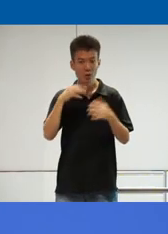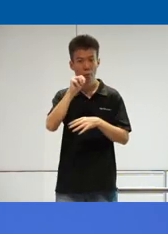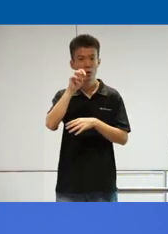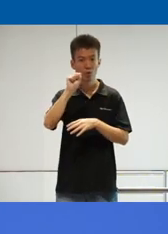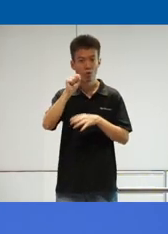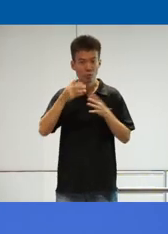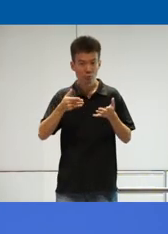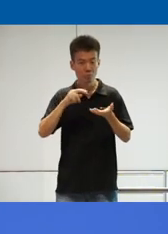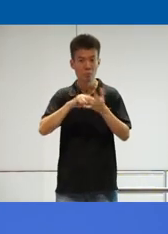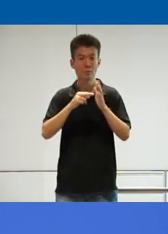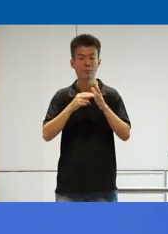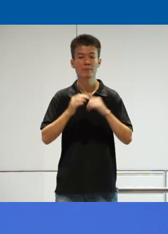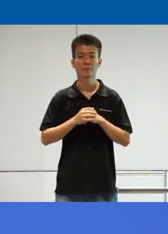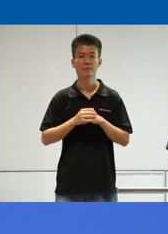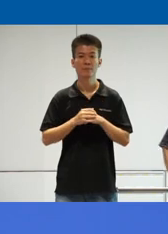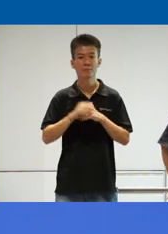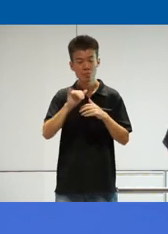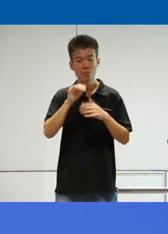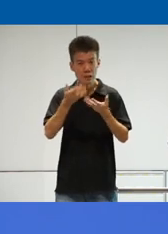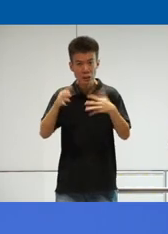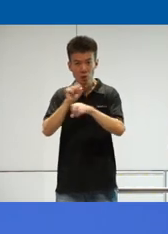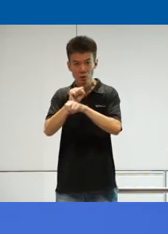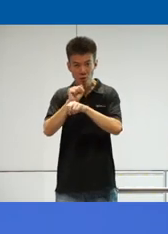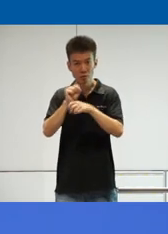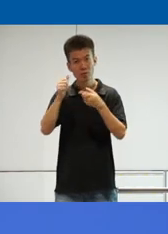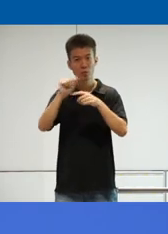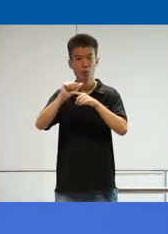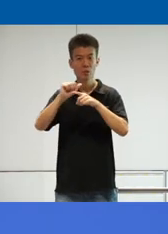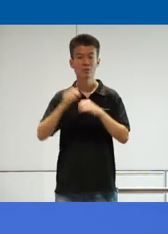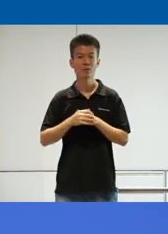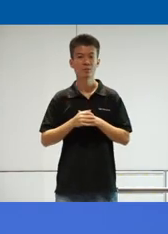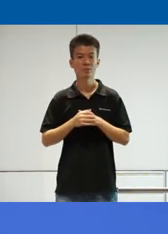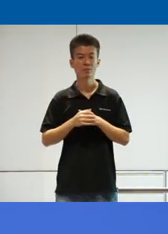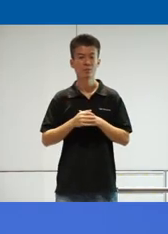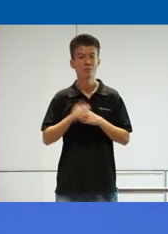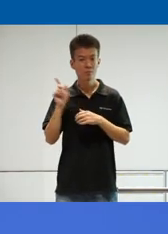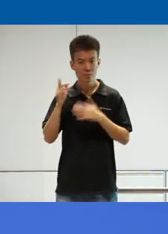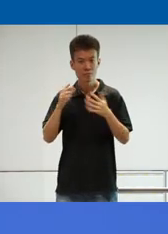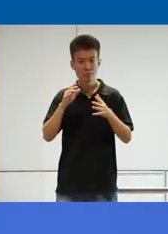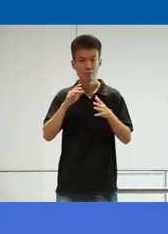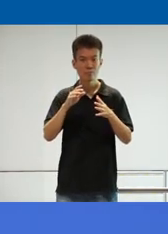here being uh the ecosystem itself practically and the fact that they are totally committed and they